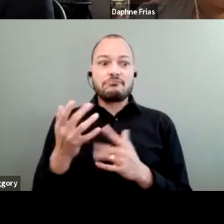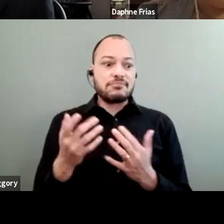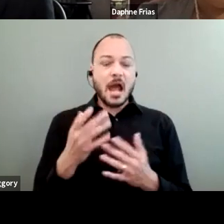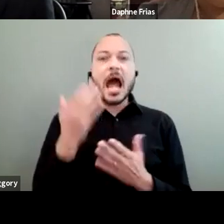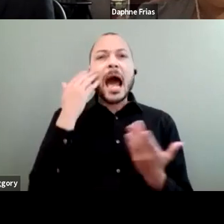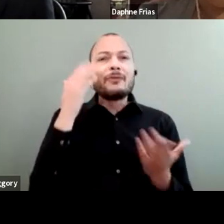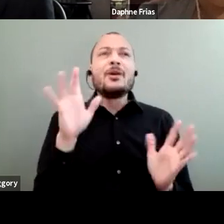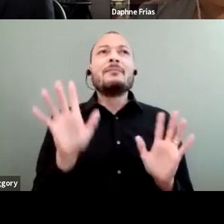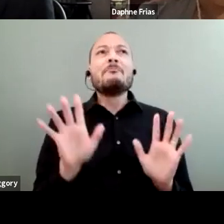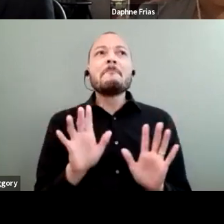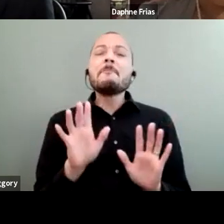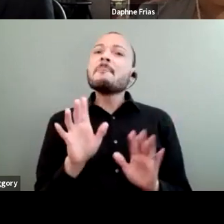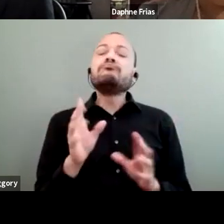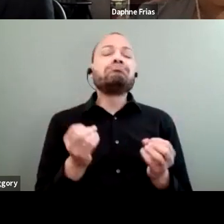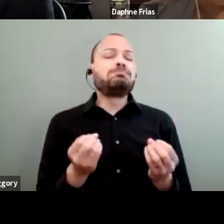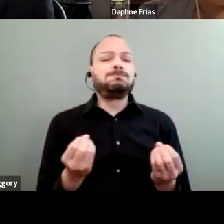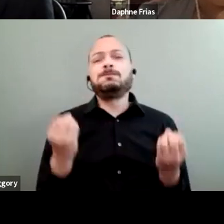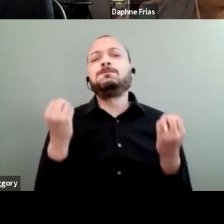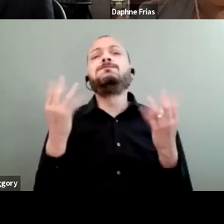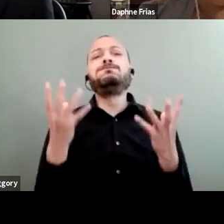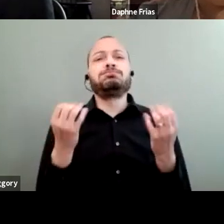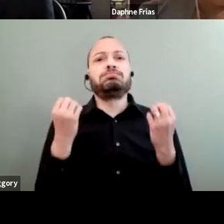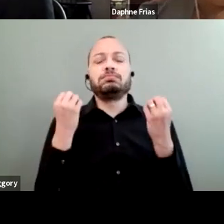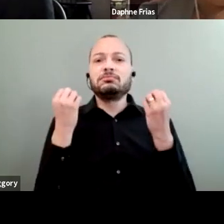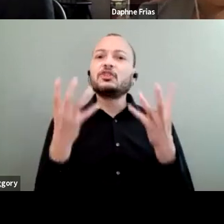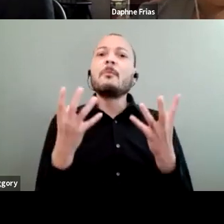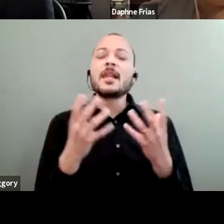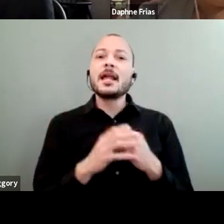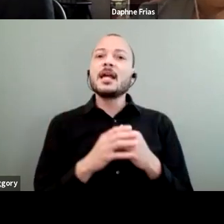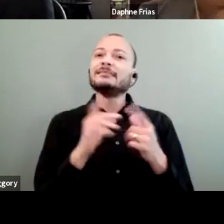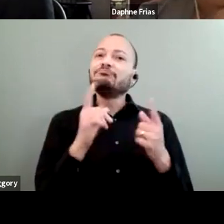There are so many opportunities, really,